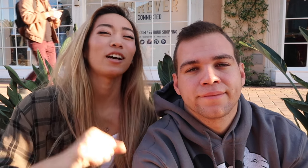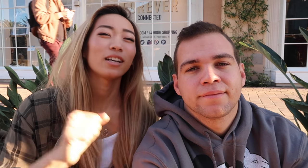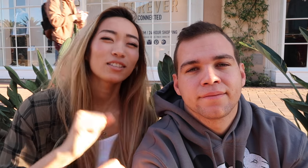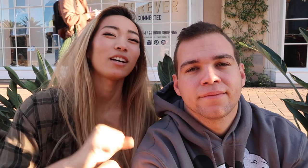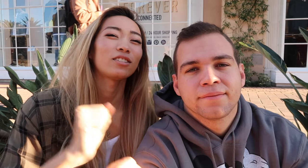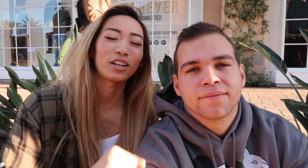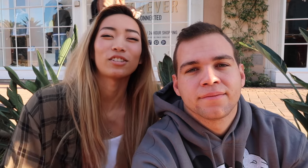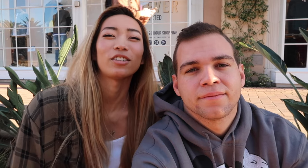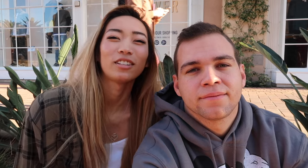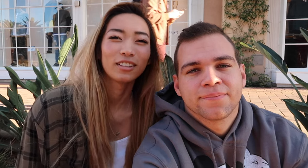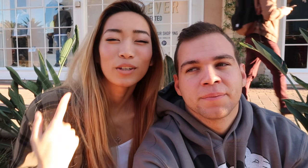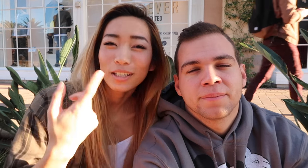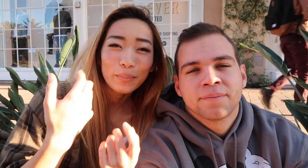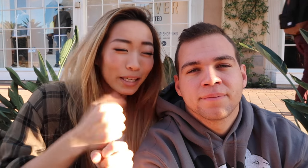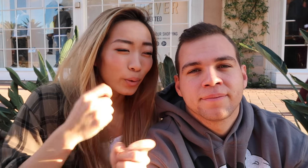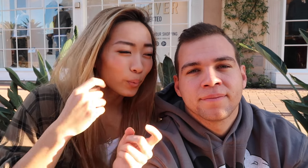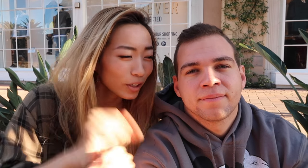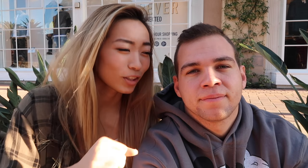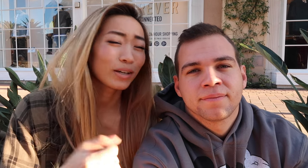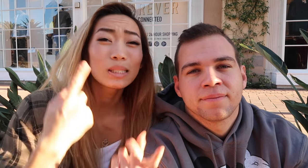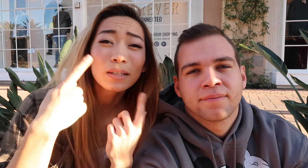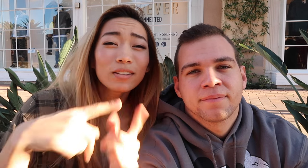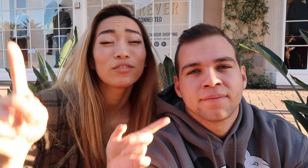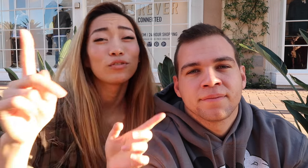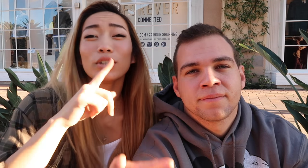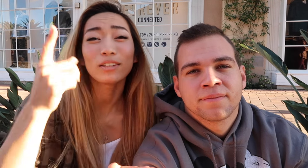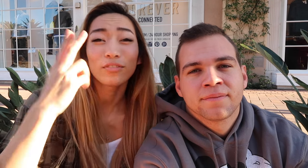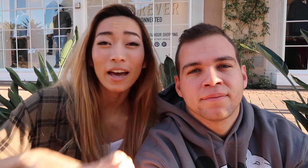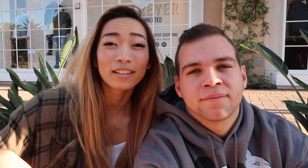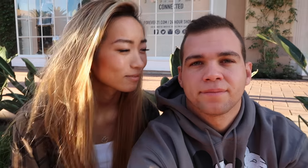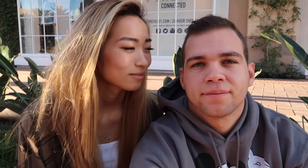hustle, hustle, hustle We're going to make it work though, and it's been a lot of fun